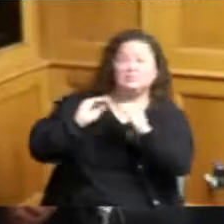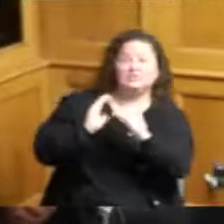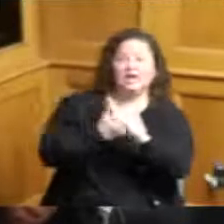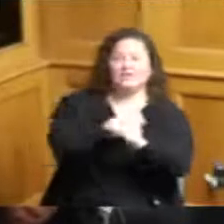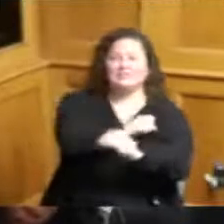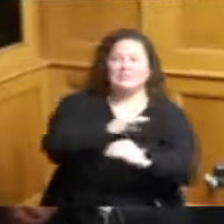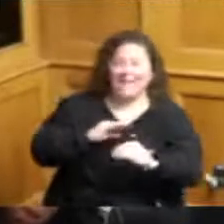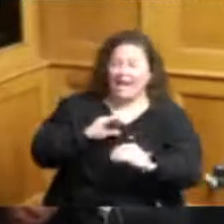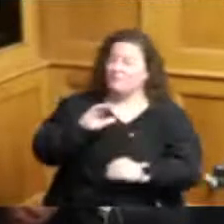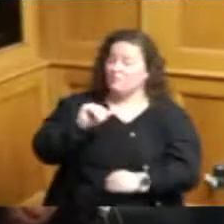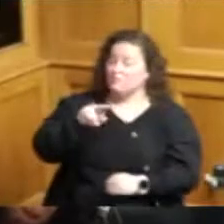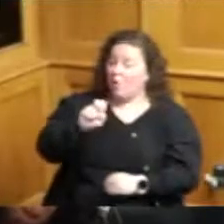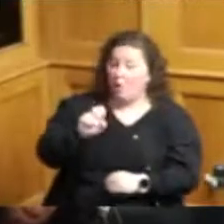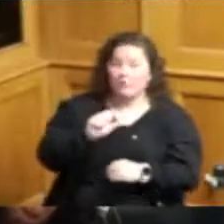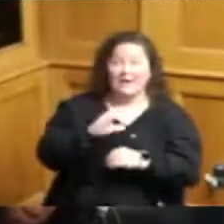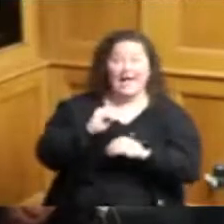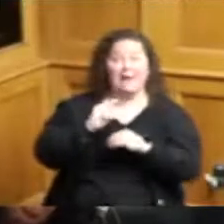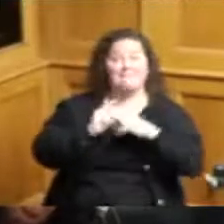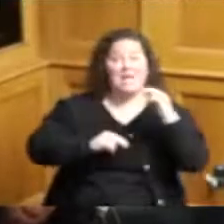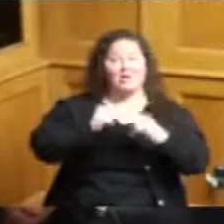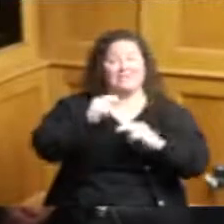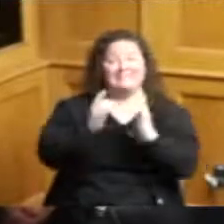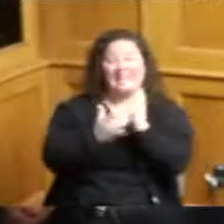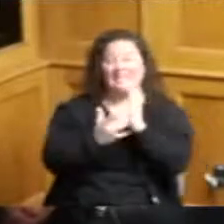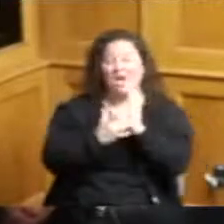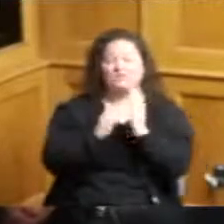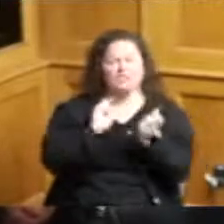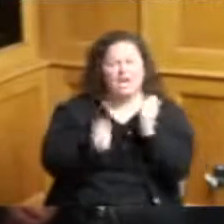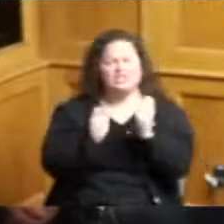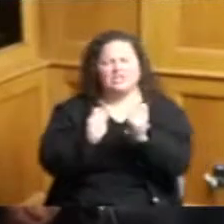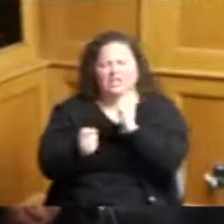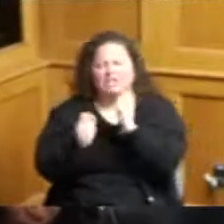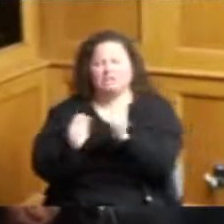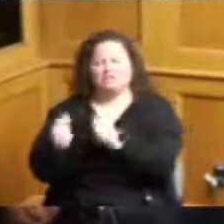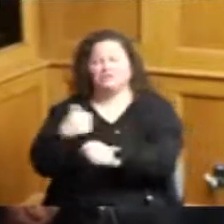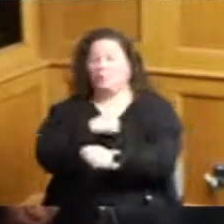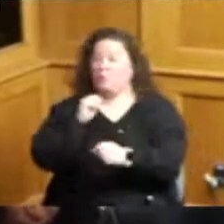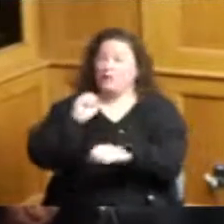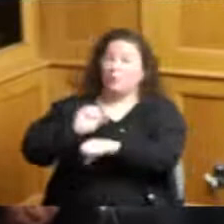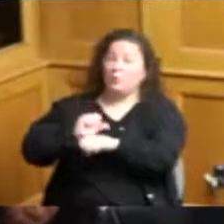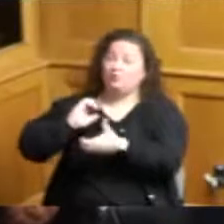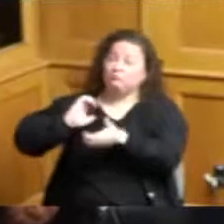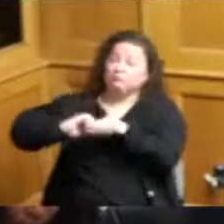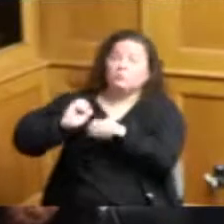building technologies are always changing we work with the fire departments the health departments